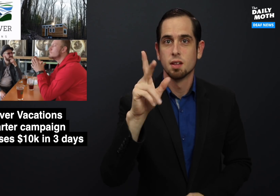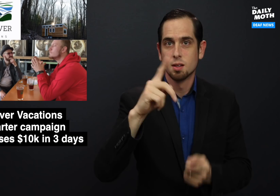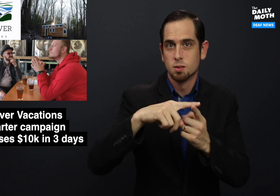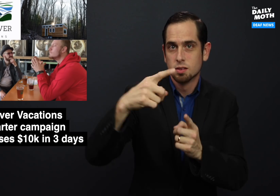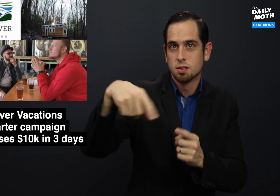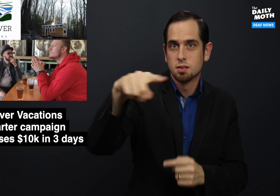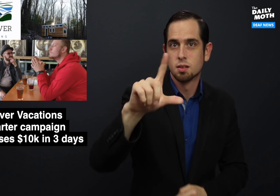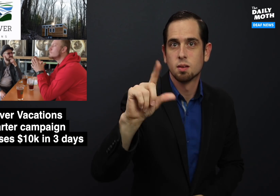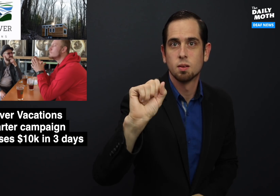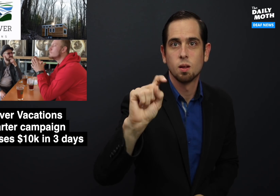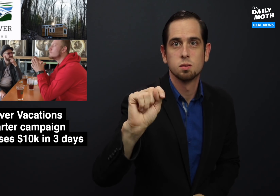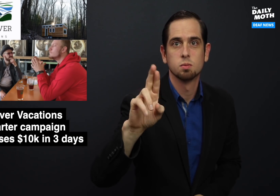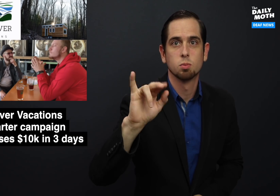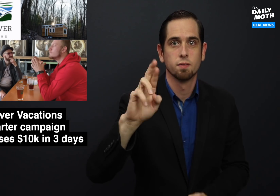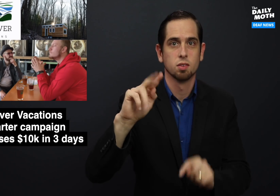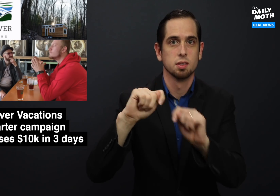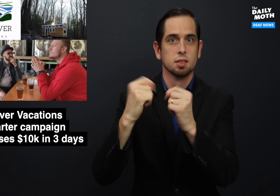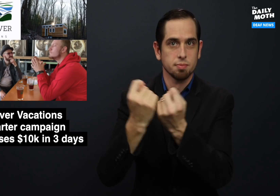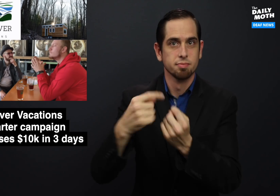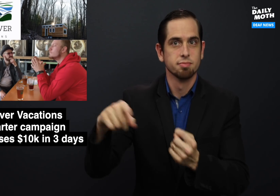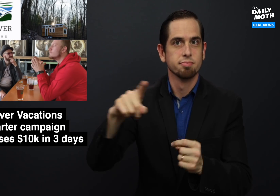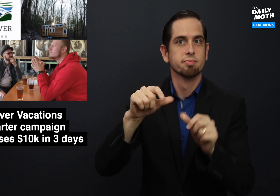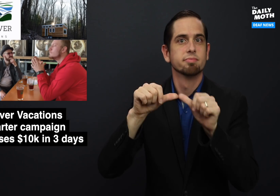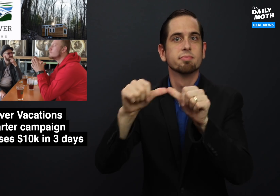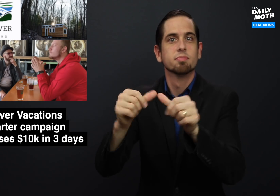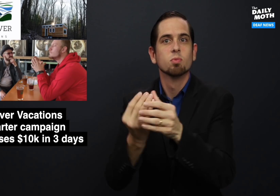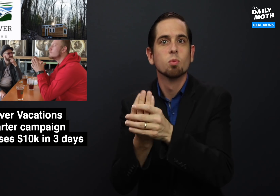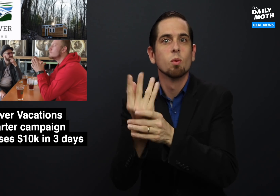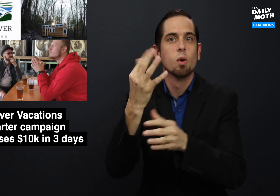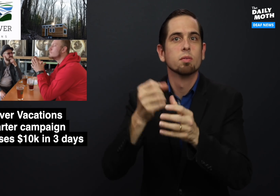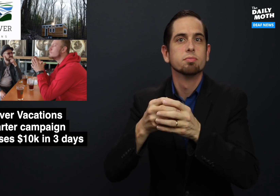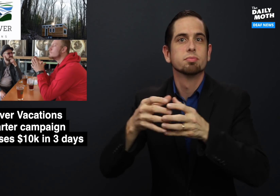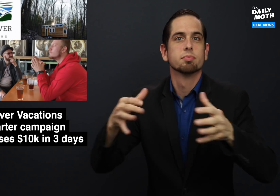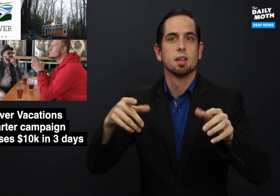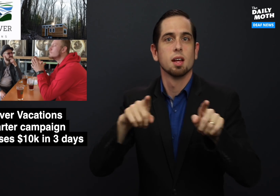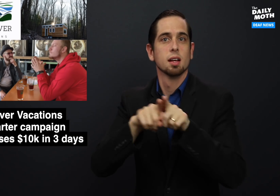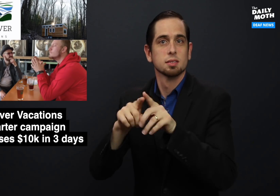Best of luck to the Lost River team as they continue to grow as